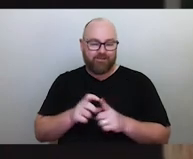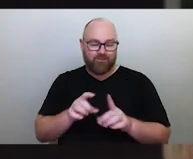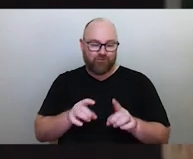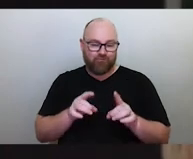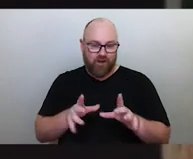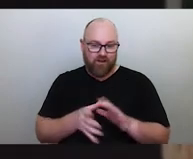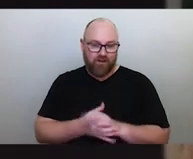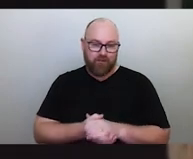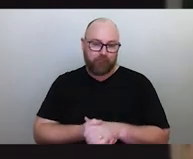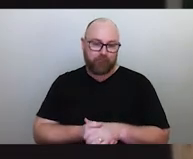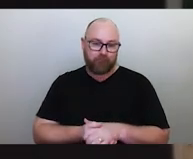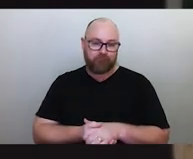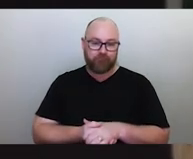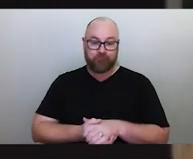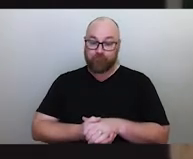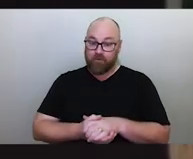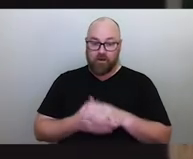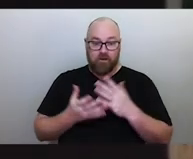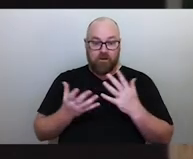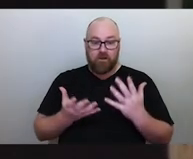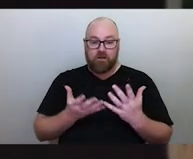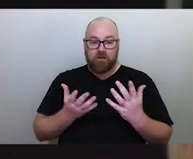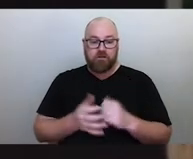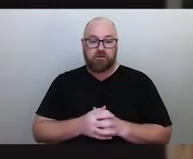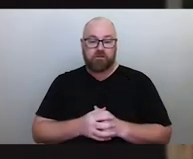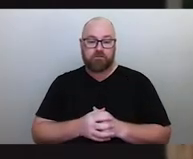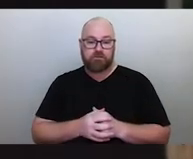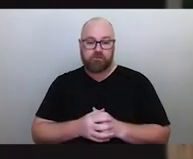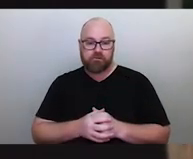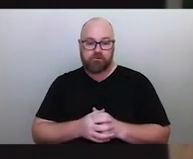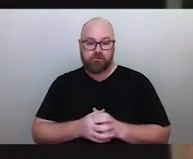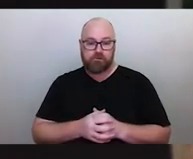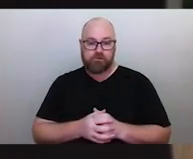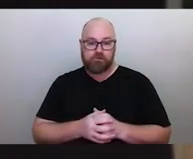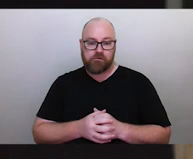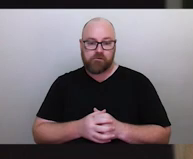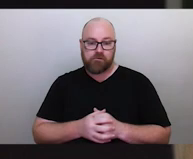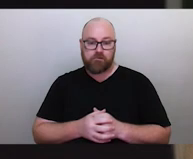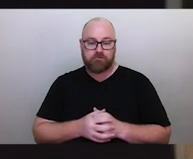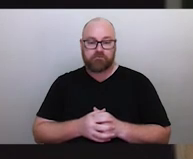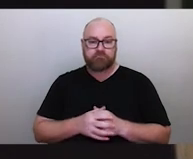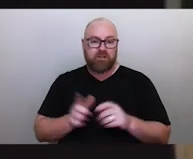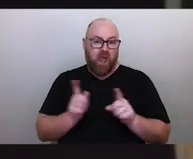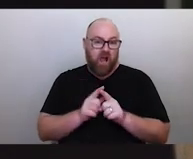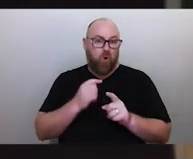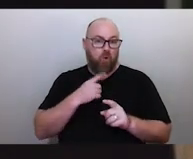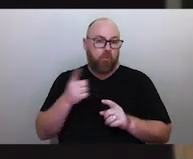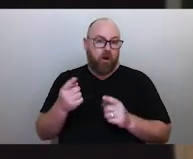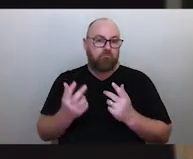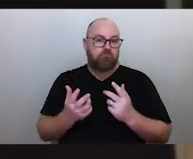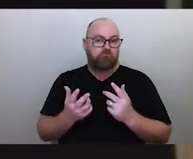Gosh, I call my astronomy practical astronomy,